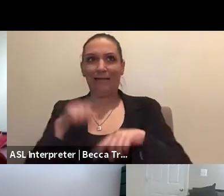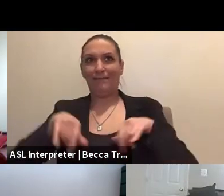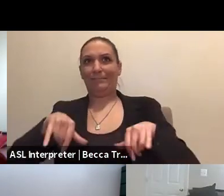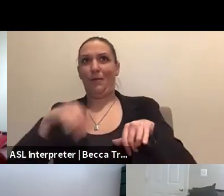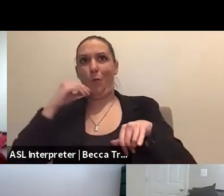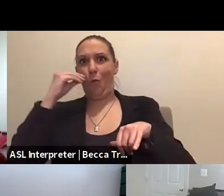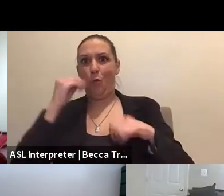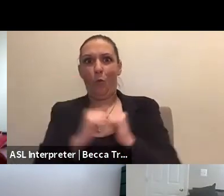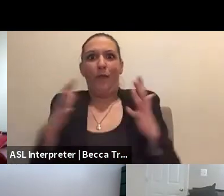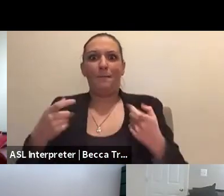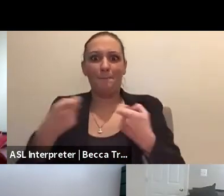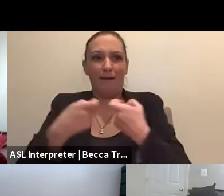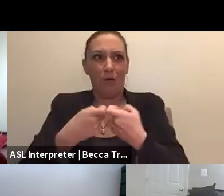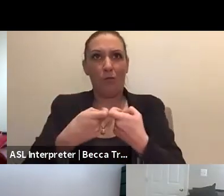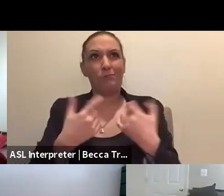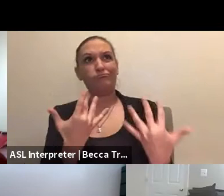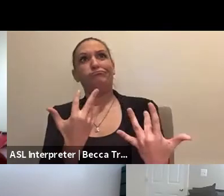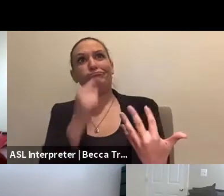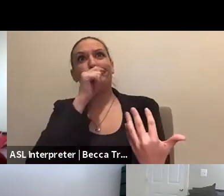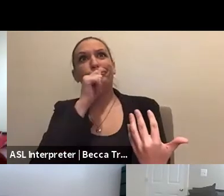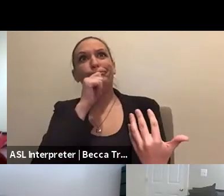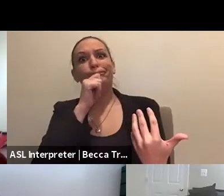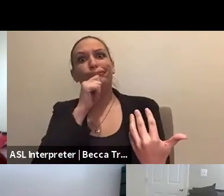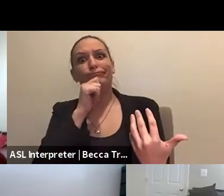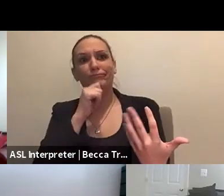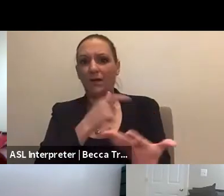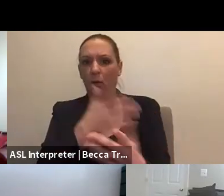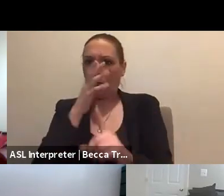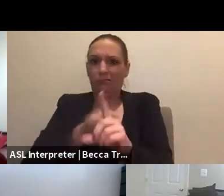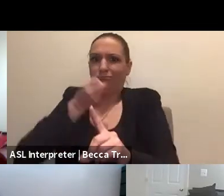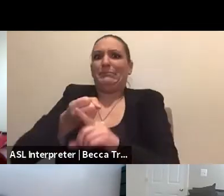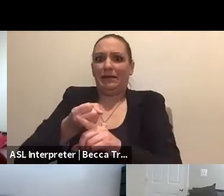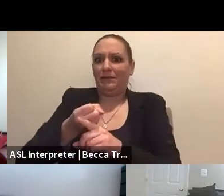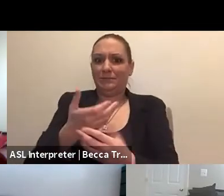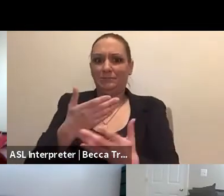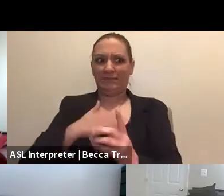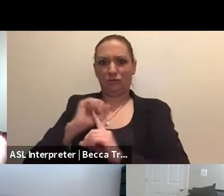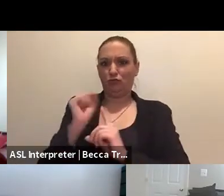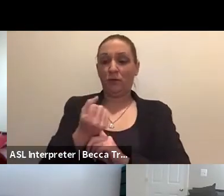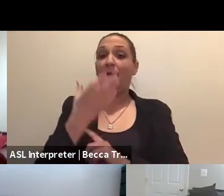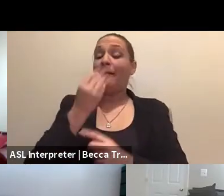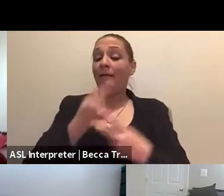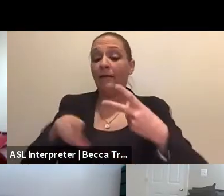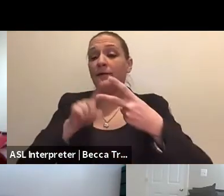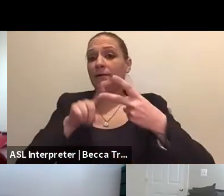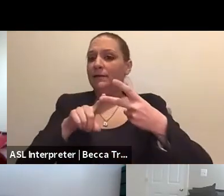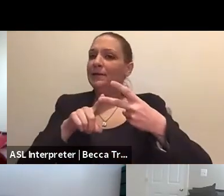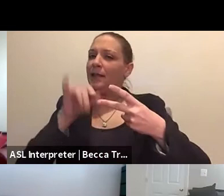before the power situation is going to affect you. So, and then two, and this is something that Mary and I